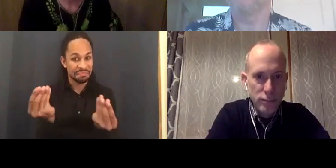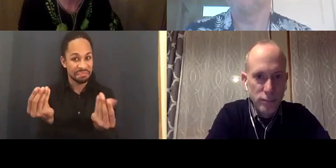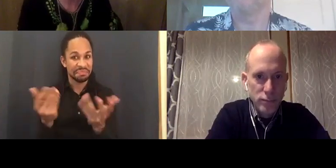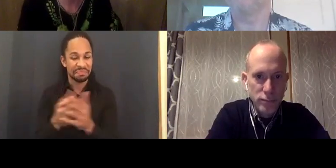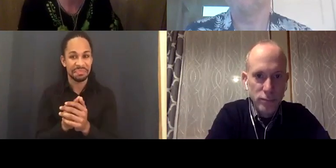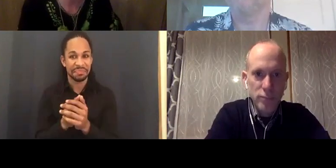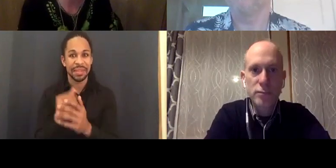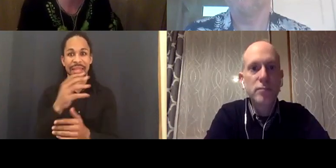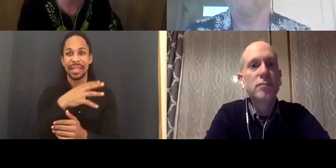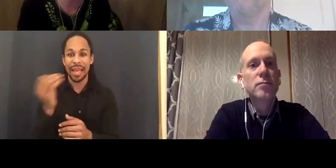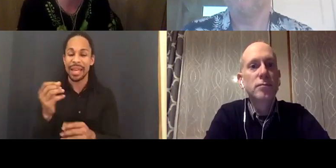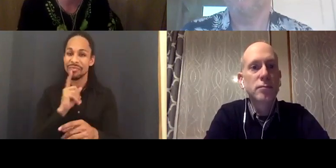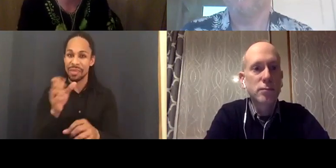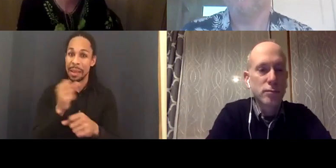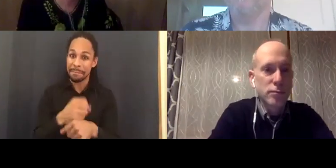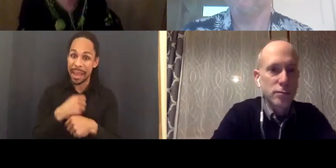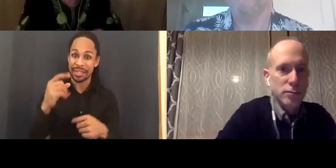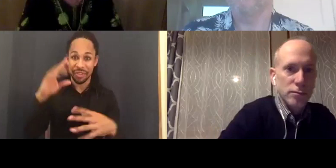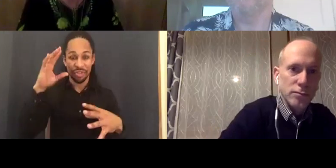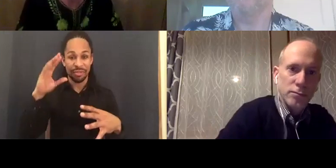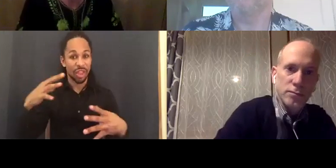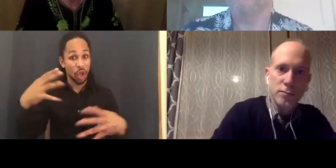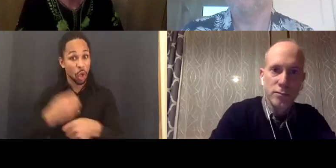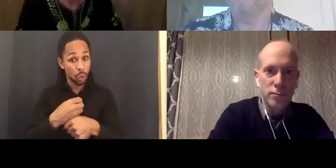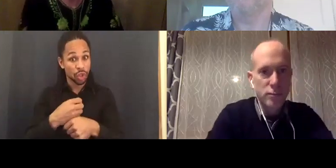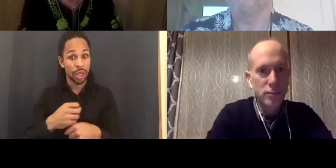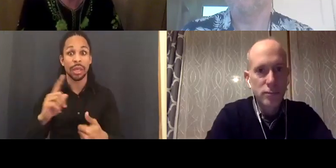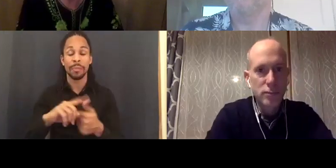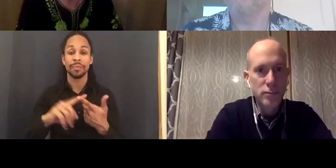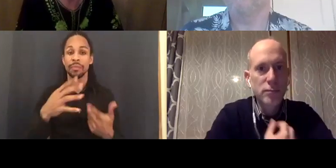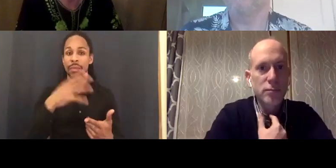young minds about cinema who are probably statistically not going to be disabled.